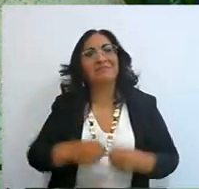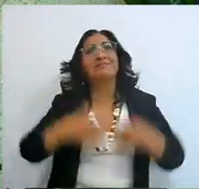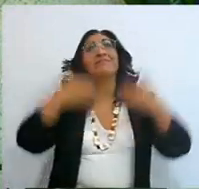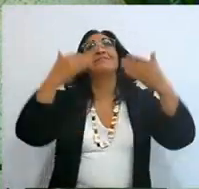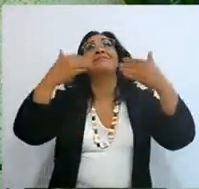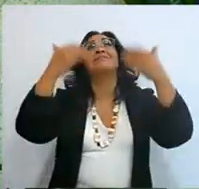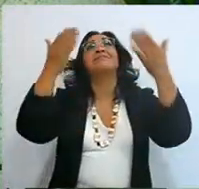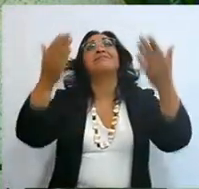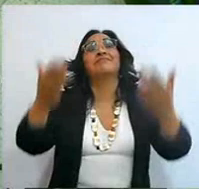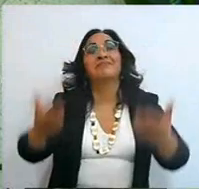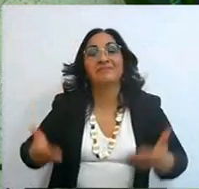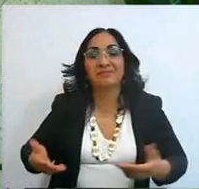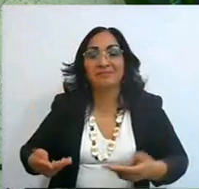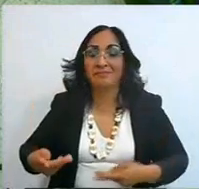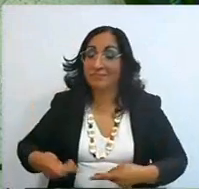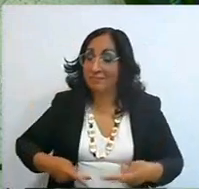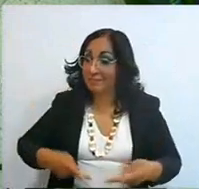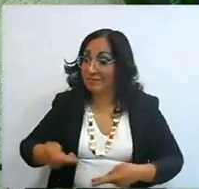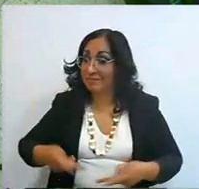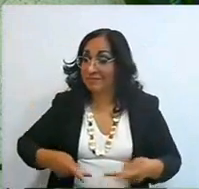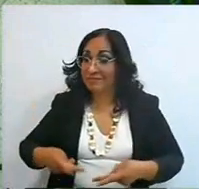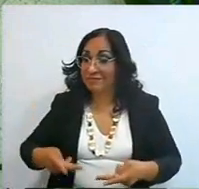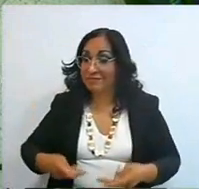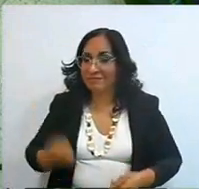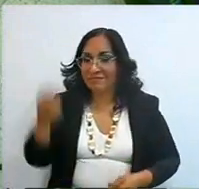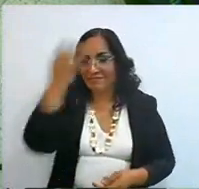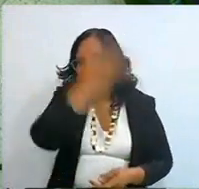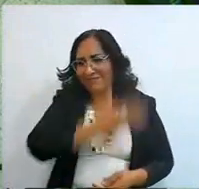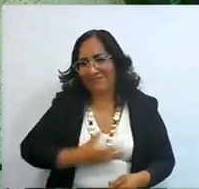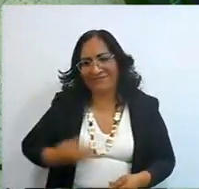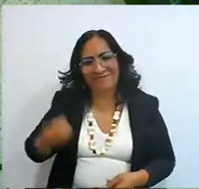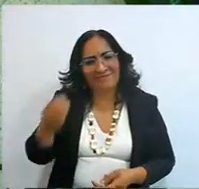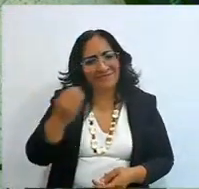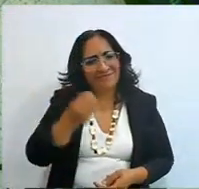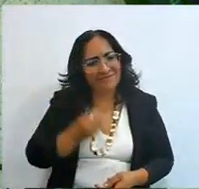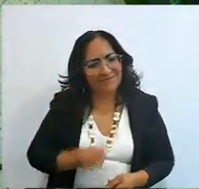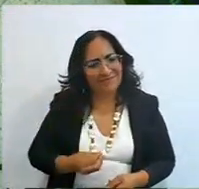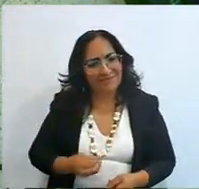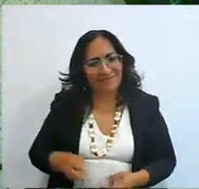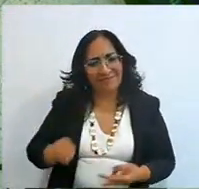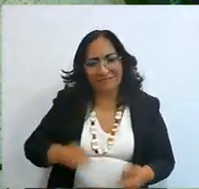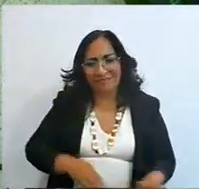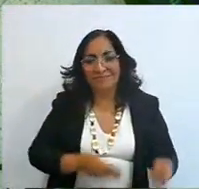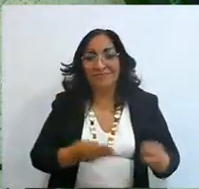and with the preparation of these beautiful musicians and singers, who also spend time with us,